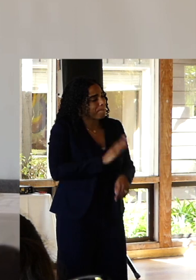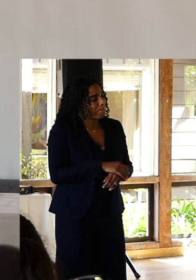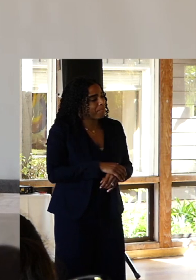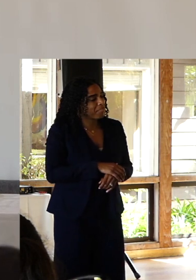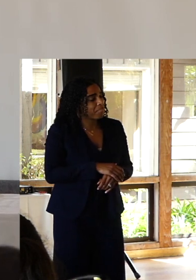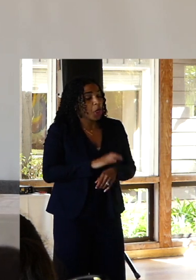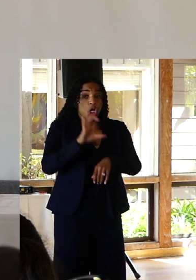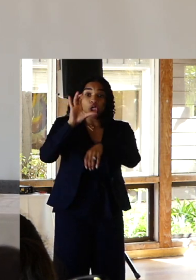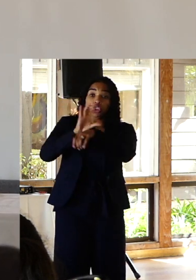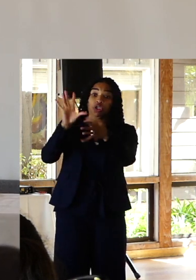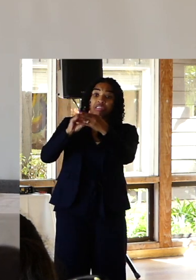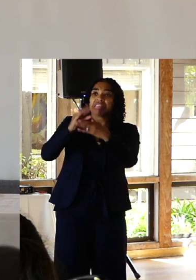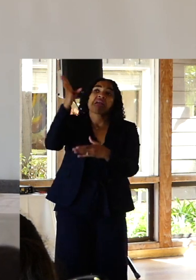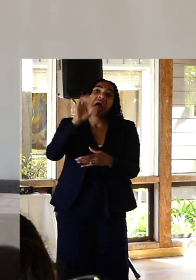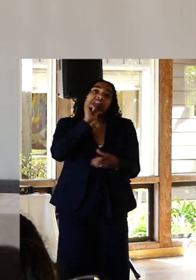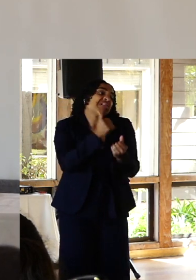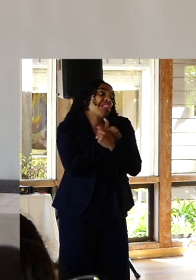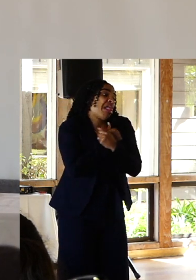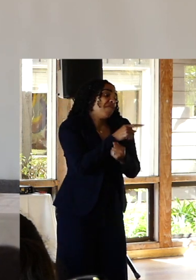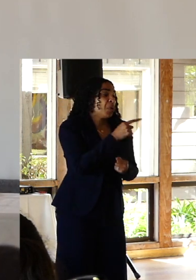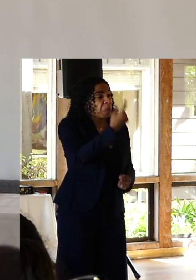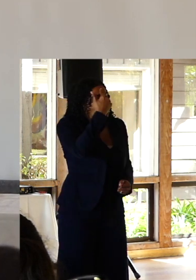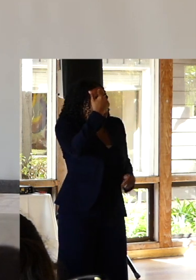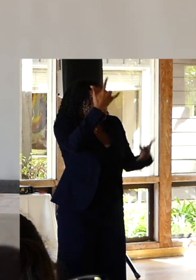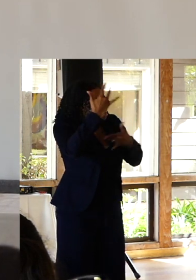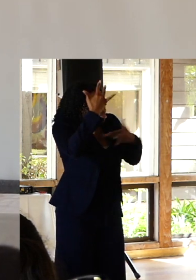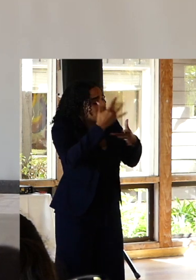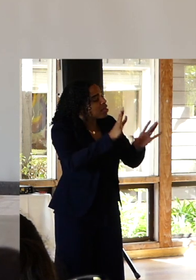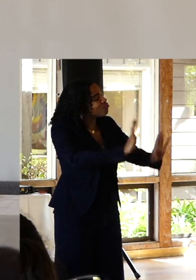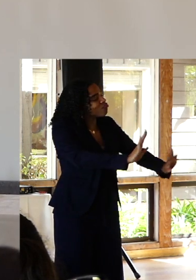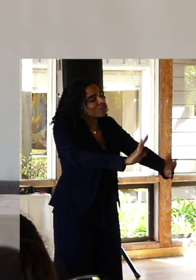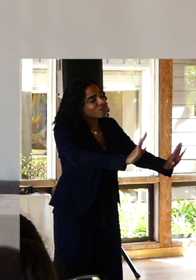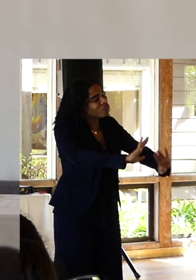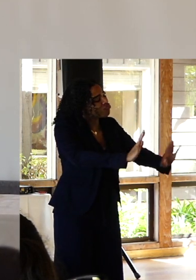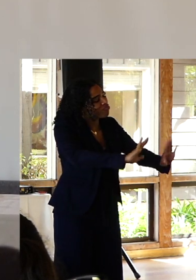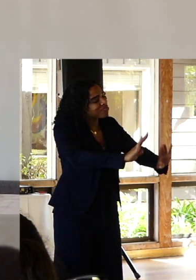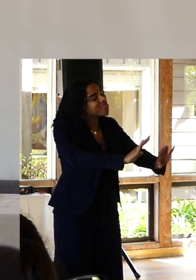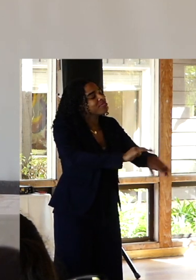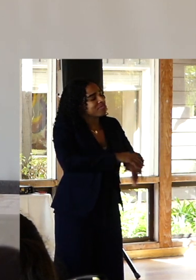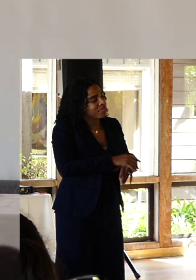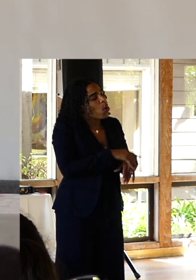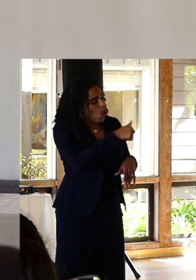My God didn't love me and I was gonna call him back some day. I was going